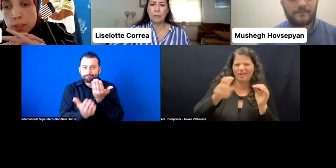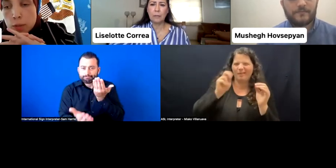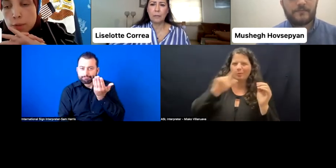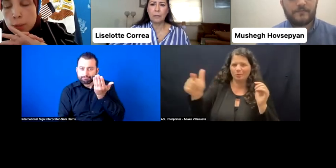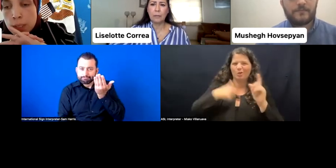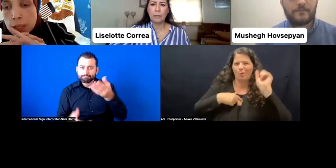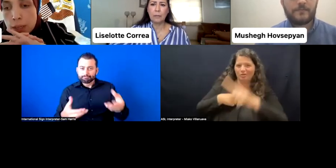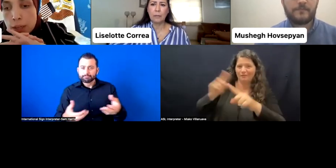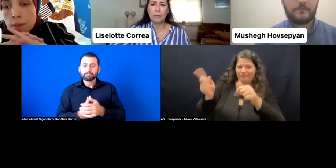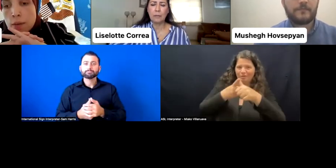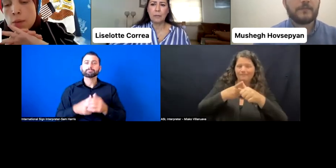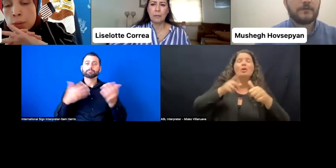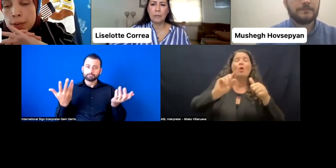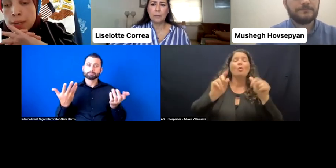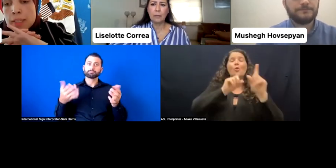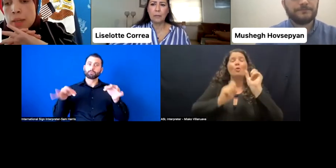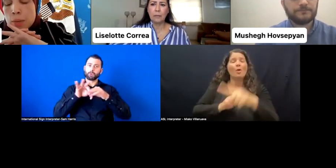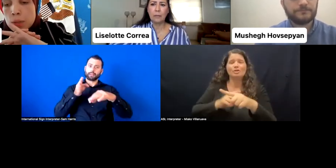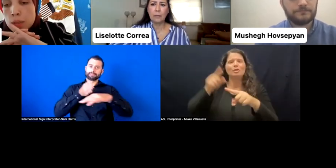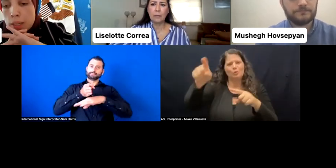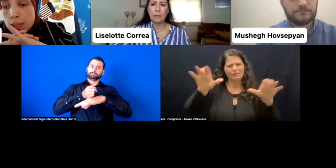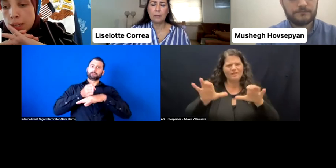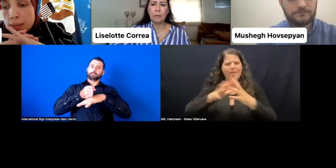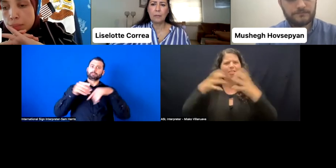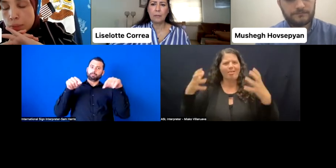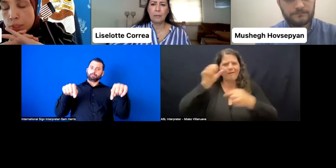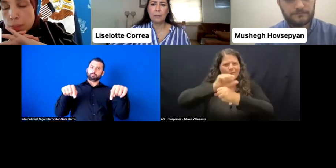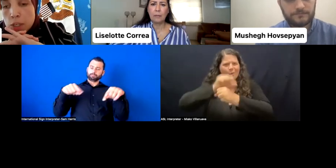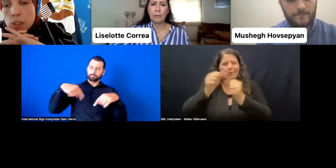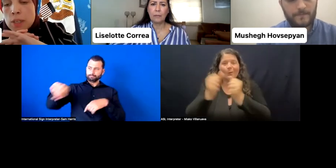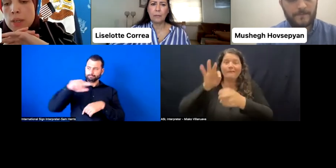and to voting-- voting rights, political participation.